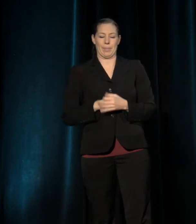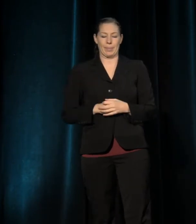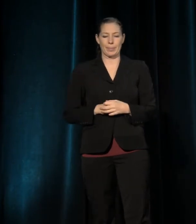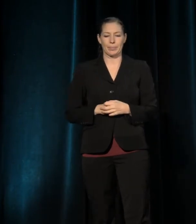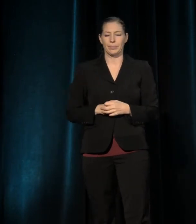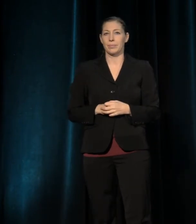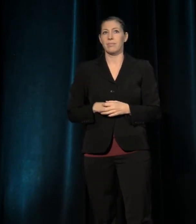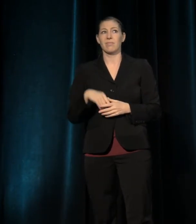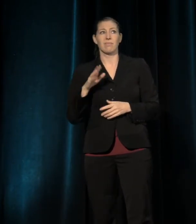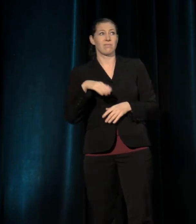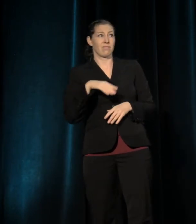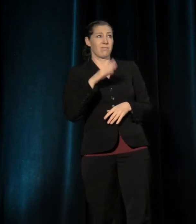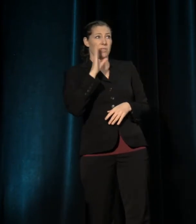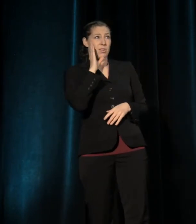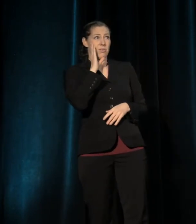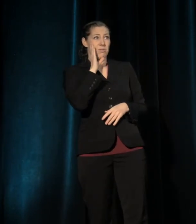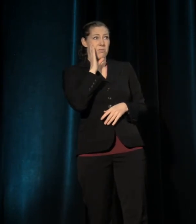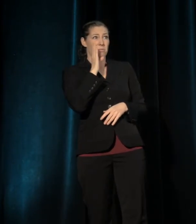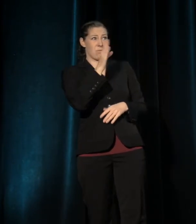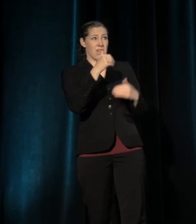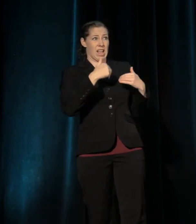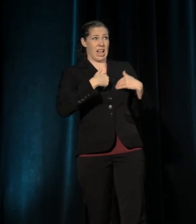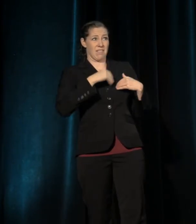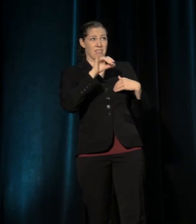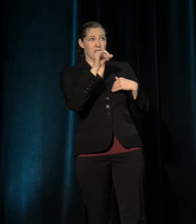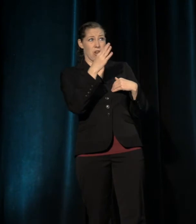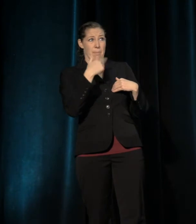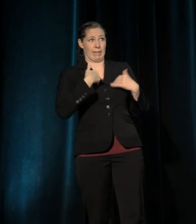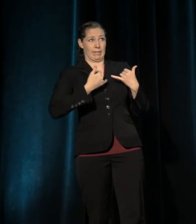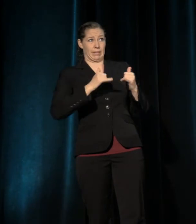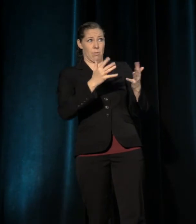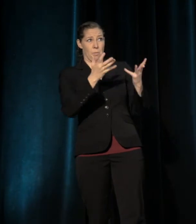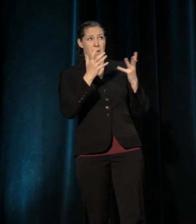Will there be a job that I'll still want when I am ready to lead a company?